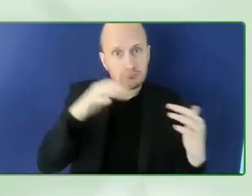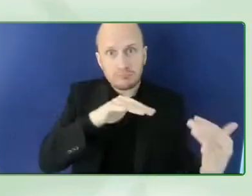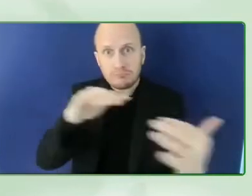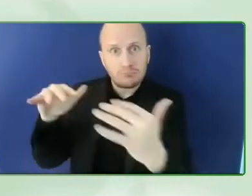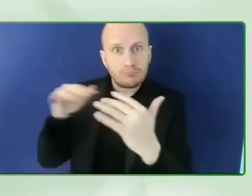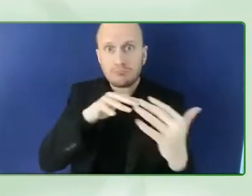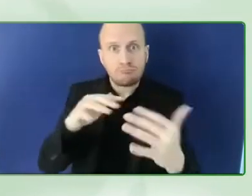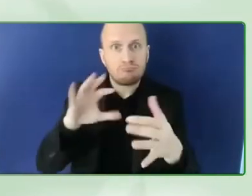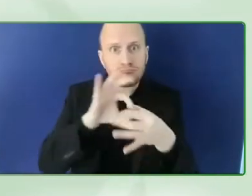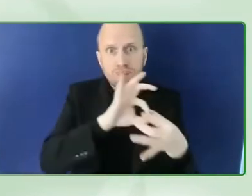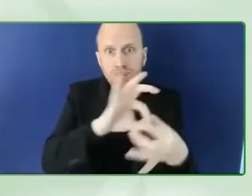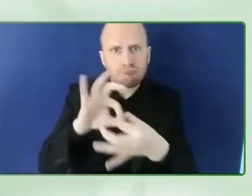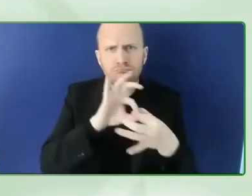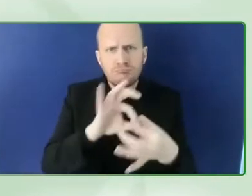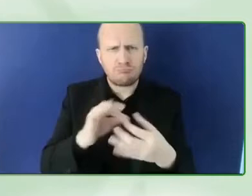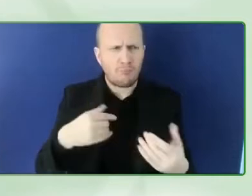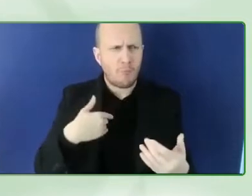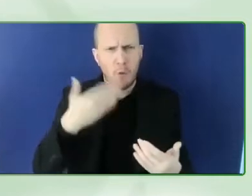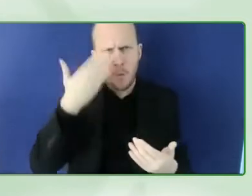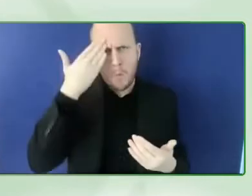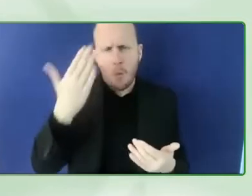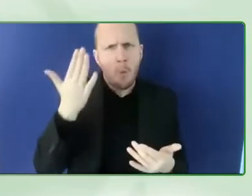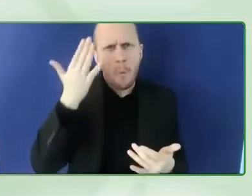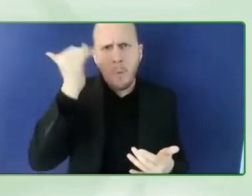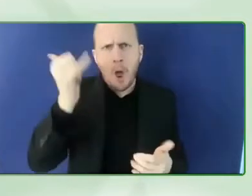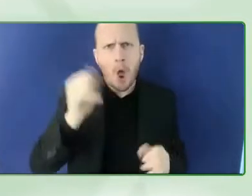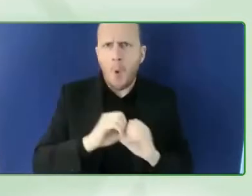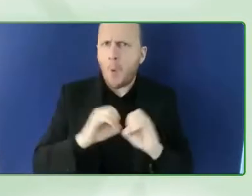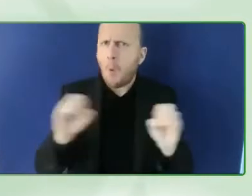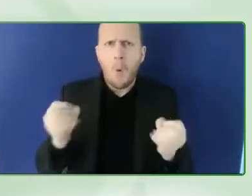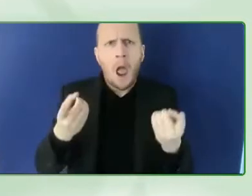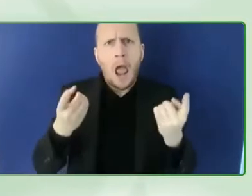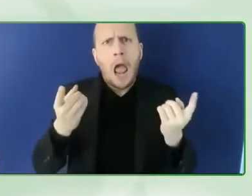creating a consortium creating an ecosystem of innovation and bringing everyone to the